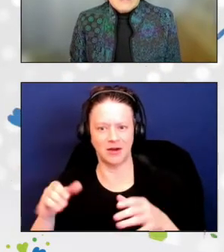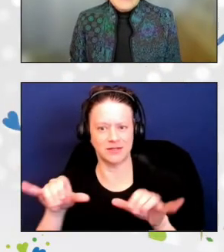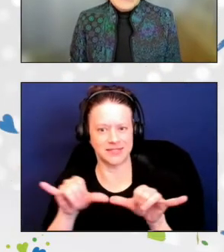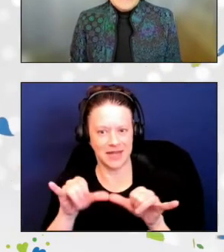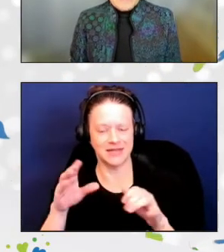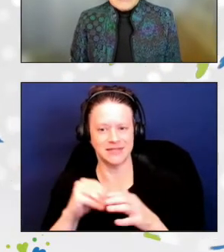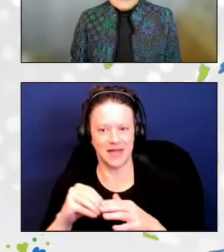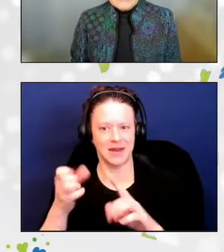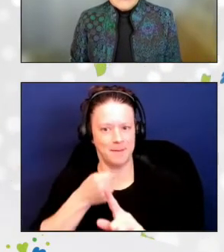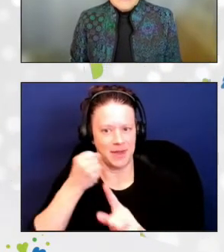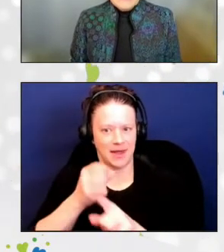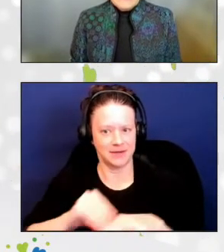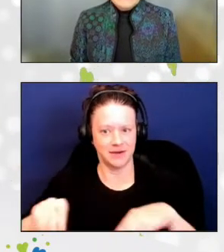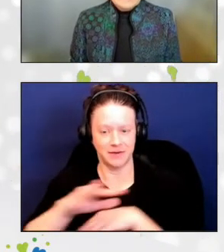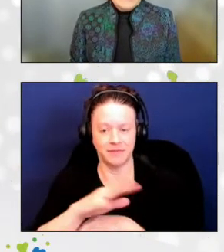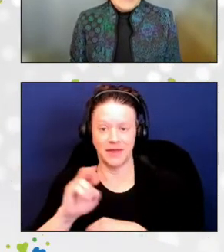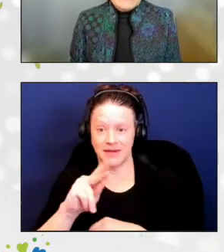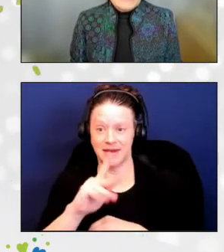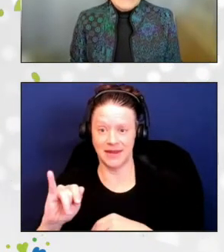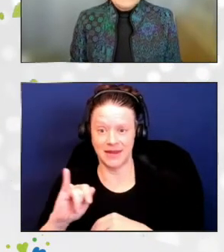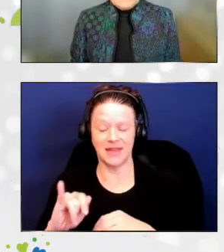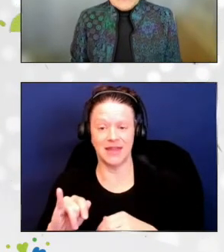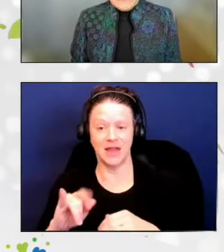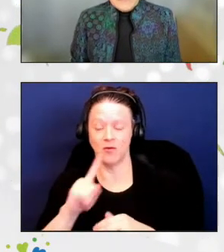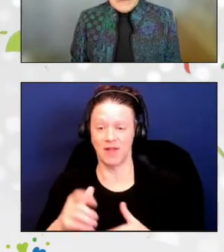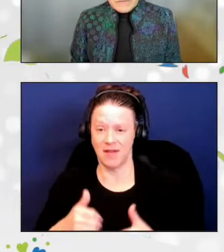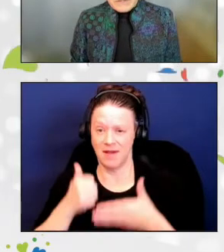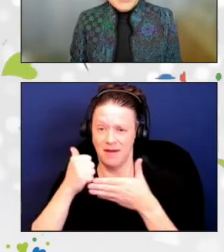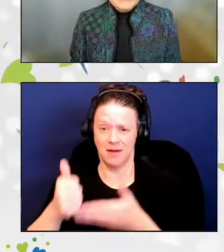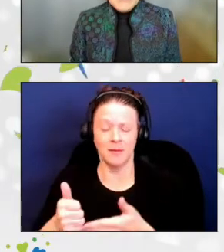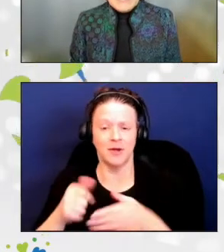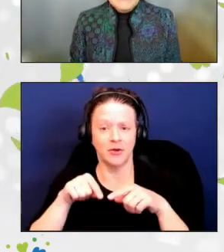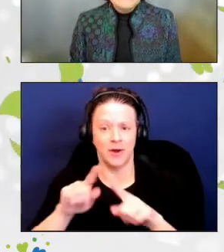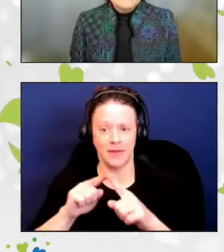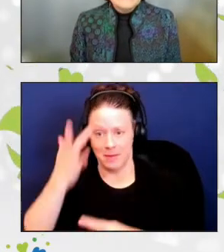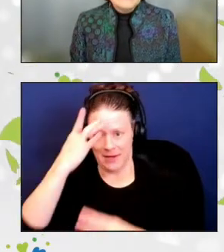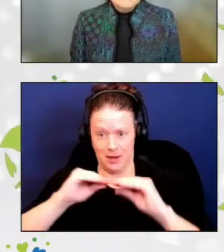in reimagining and implementing virtual activities